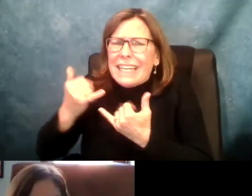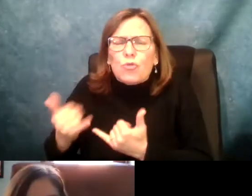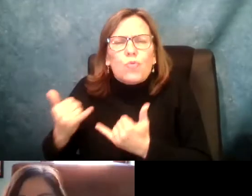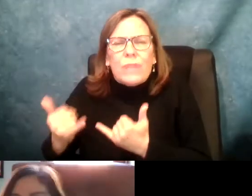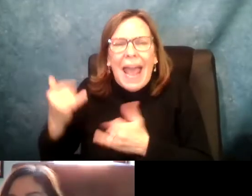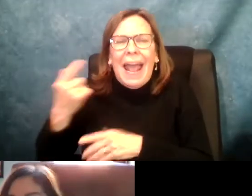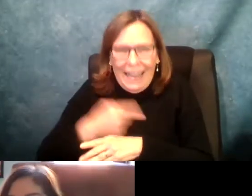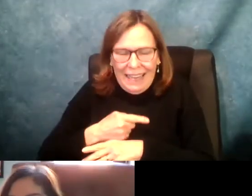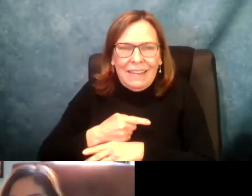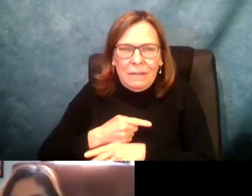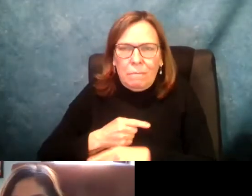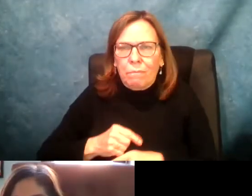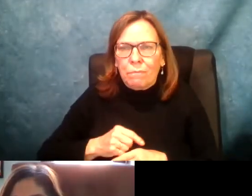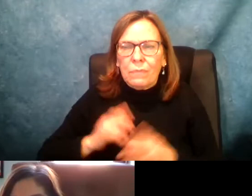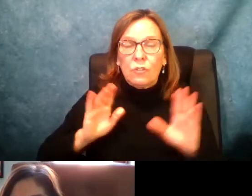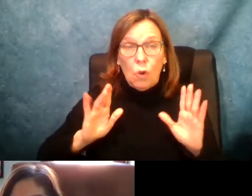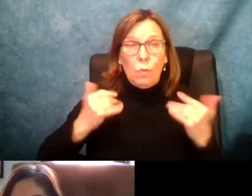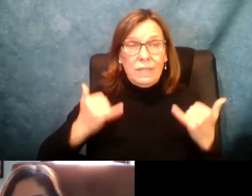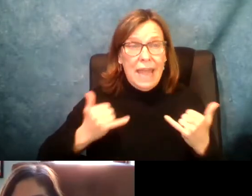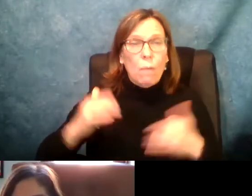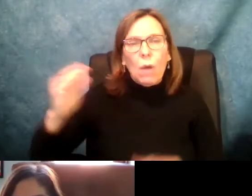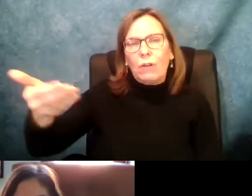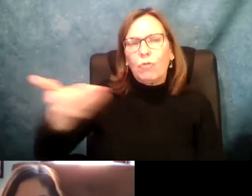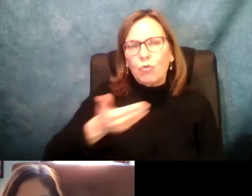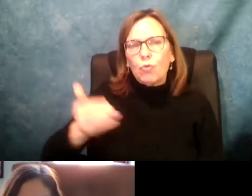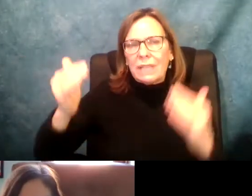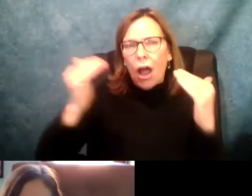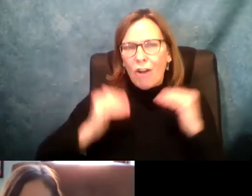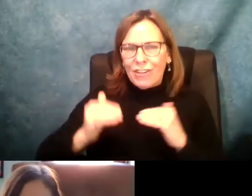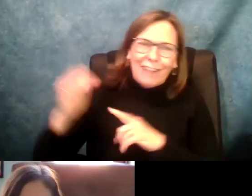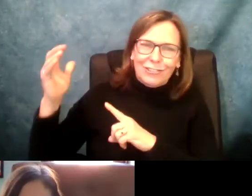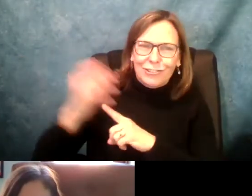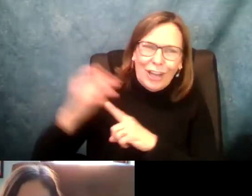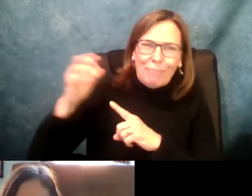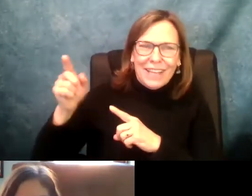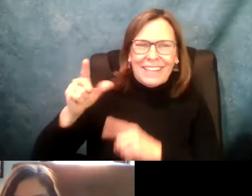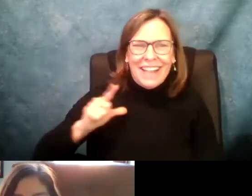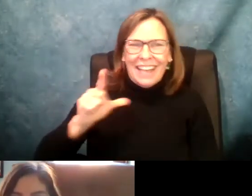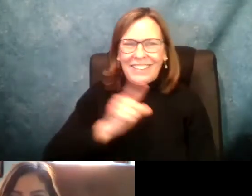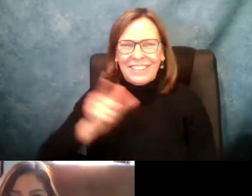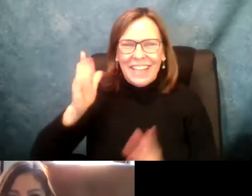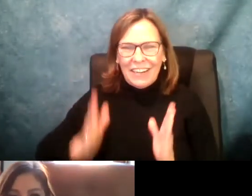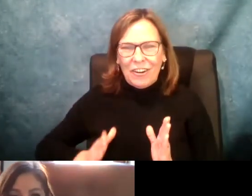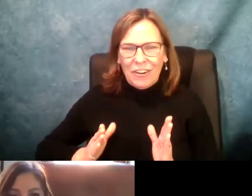make sure that we have the funds that are needed today.